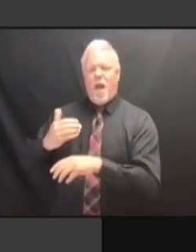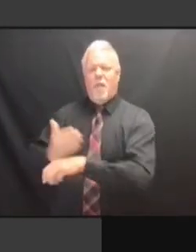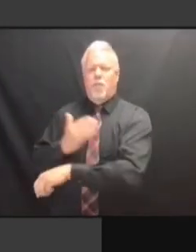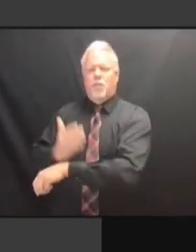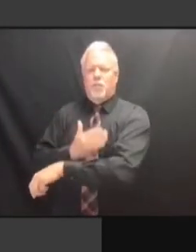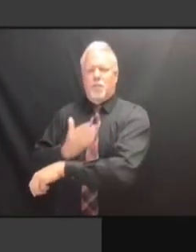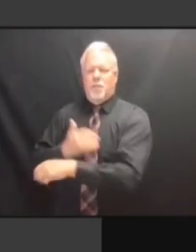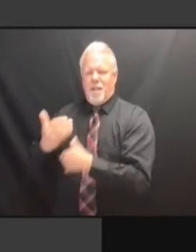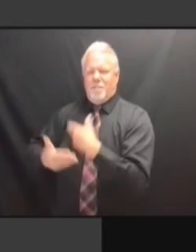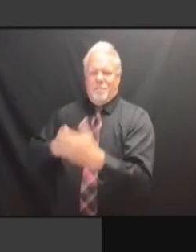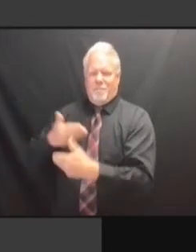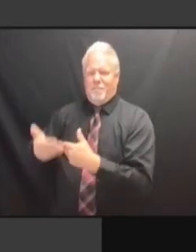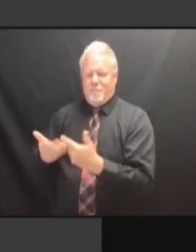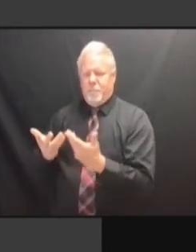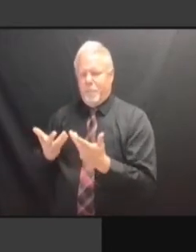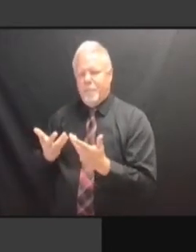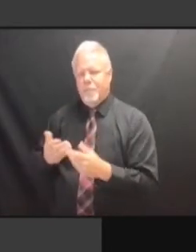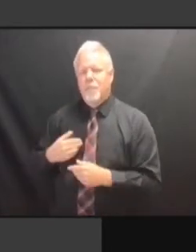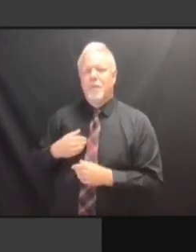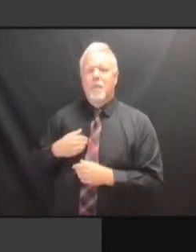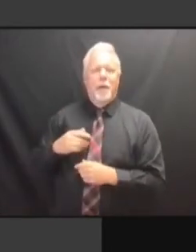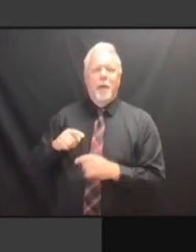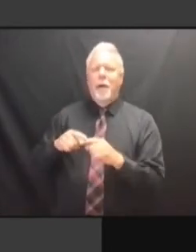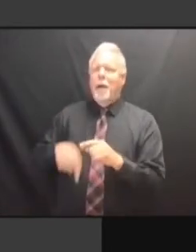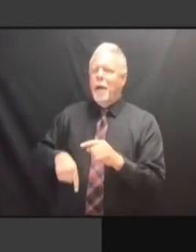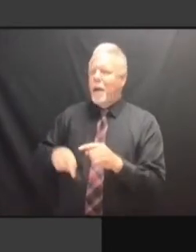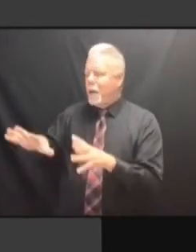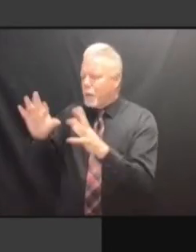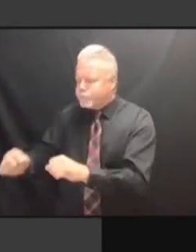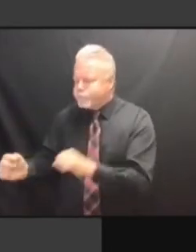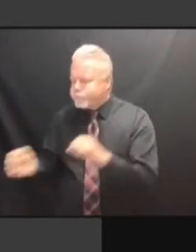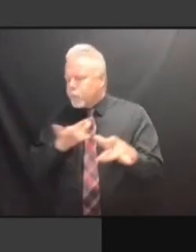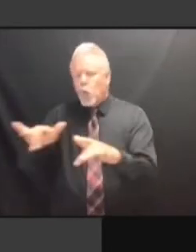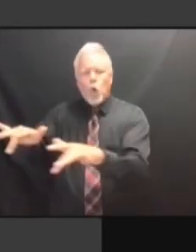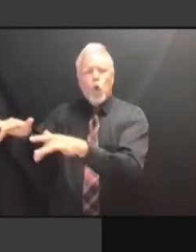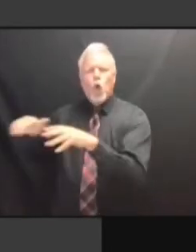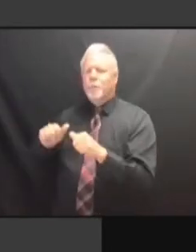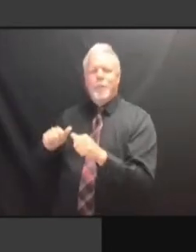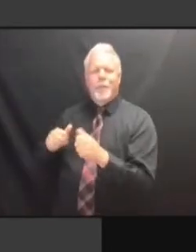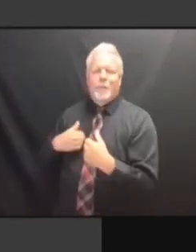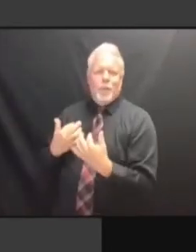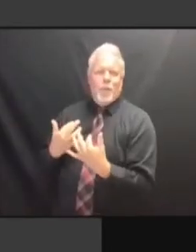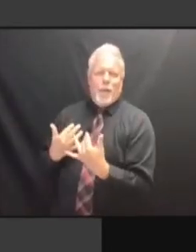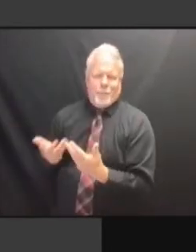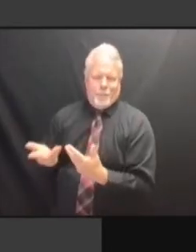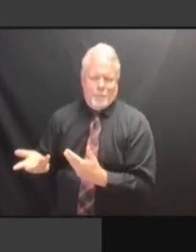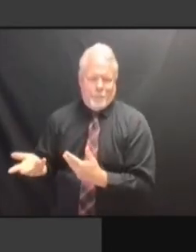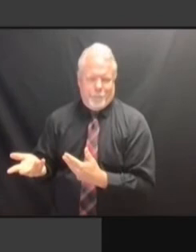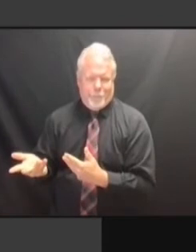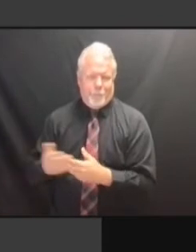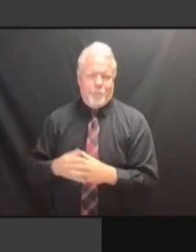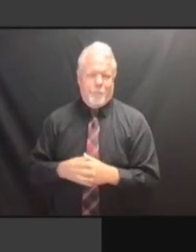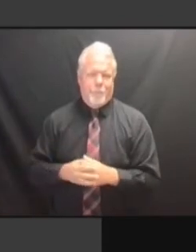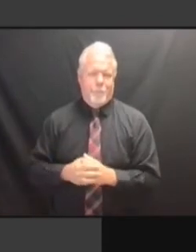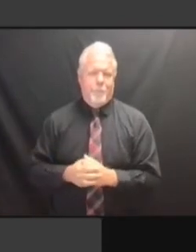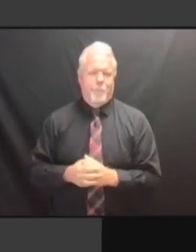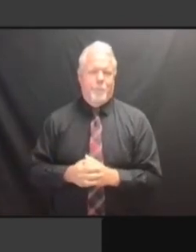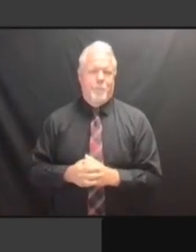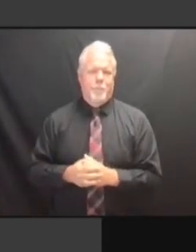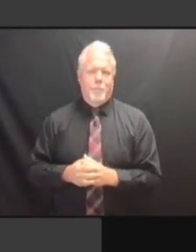SO WE HAVE TO DO IT IN SECTIONS, SO WE HAVE TO DO IT IN SECTIONS, MEANING SO WE HAVE TO DO IT IN SECTIONS, MEANING THAT SO WE HAVE TO DO IT IN SECTIONS, MEANING THAT CERTAIN SO WE HAVE TO DO IT IN SECTIONS, MEANING THAT CERTAIN THINGS SO WE HAVE TO DO IT IN SECTIONS, MEANING THAT CERTAIN THINGS HAVE MEANING THAT CERTAIN THINGS HAVE MEANING THAT CERTAIN THINGS HAVE TO MEANING THAT CERTAIN THINGS HAVE TO STAY MEANING THAT CERTAIN THINGS HAVE TO STAY WHERE MEANING THAT CERTAIN THINGS HAVE TO STAY WHERE THEY MEANING THAT CERTAIN THINGS HAVE TO STAY WHERE THEY ARE. TO STAY WHERE THEY ARE. TO STAY WHERE THEY ARE. FOR TO STAY WHERE THEY ARE. FOR EXAMPLE, TO STAY WHERE THEY ARE. FOR EXAMPLE, THIS TO STAY WHERE THEY ARE. FOR EXAMPLE, THIS BOARDROOM TO STAY WHERE THEY ARE. FOR EXAMPLE, THIS BOARDROOM WILL FOR EXAMPLE, THIS BOARDROOM WILL FOR EXAMPLE, THIS BOARDROOM WILL STAY FOR EXAMPLE, THIS BOARDROOM WILL STAY WHERE FOR EXAMPLE, THIS BOARDROOM WILL STAY WHERE IT FOR EXAMPLE, THIS BOARDROOM WILL STAY WHERE IT IS. STAY WHERE IT IS. STAY WHERE IT IS. THE STAY WHERE IT IS. THE LAW STAY WHERE IT IS. THE LAW LIBRARY STAY WHERE IT IS. THE LAW LIBRARY NEXT STAY WHERE IT IS. THE LAW LIBRARY NEXT DOOR STAY WHERE IT IS. THE LAW LIBRARY NEXT DOOR WILL THE LAW LIBRARY NEXT DOOR WILL